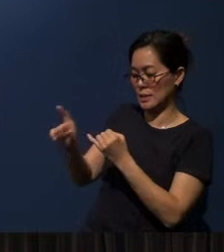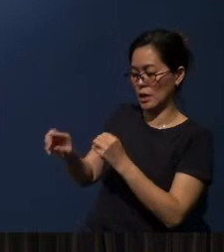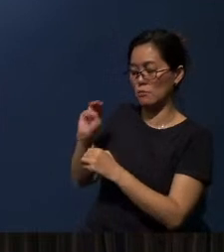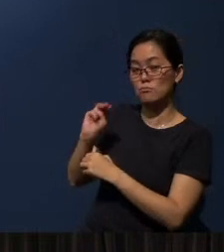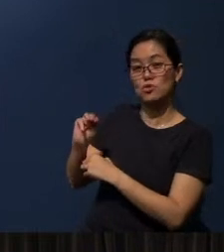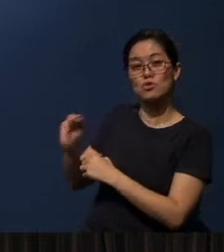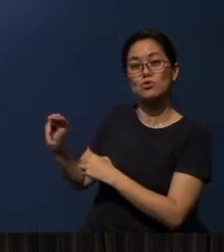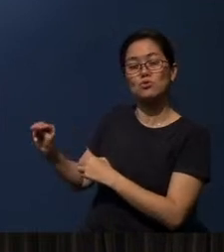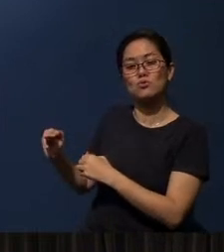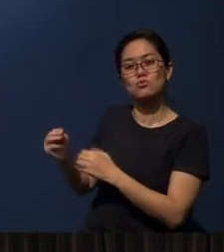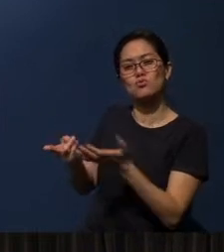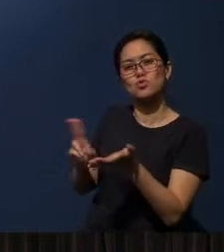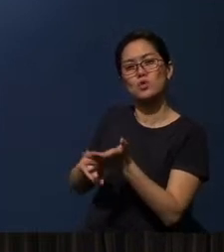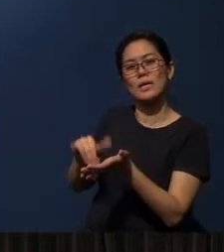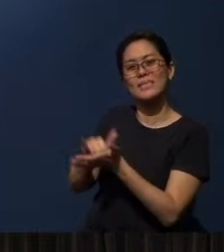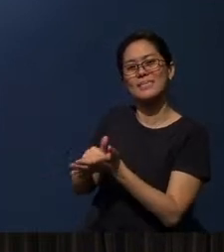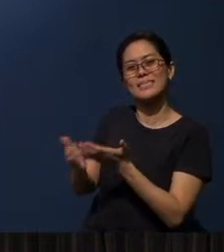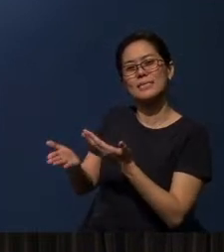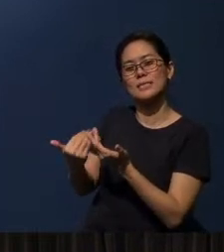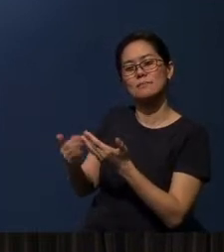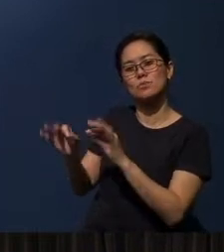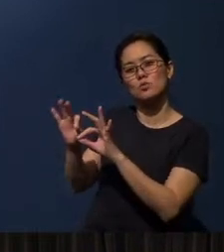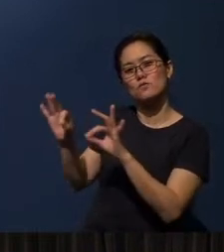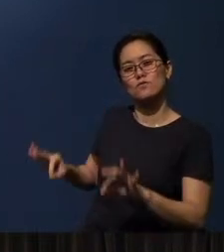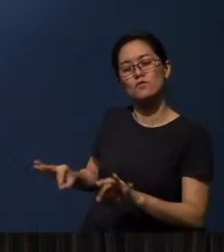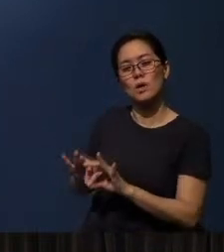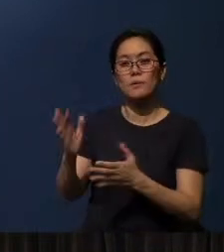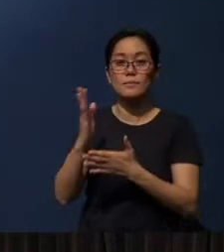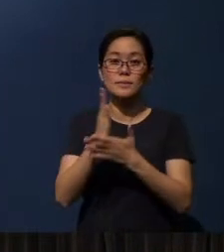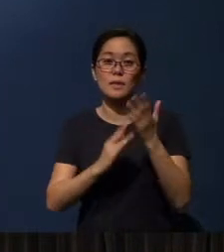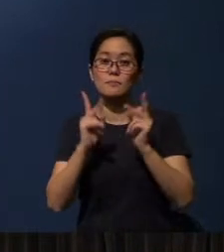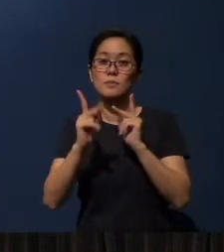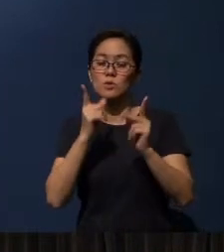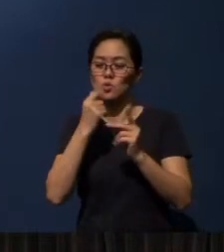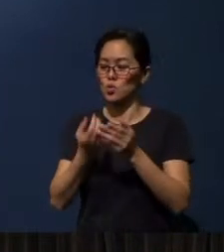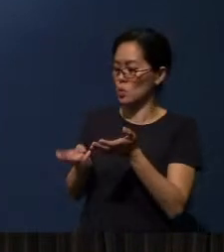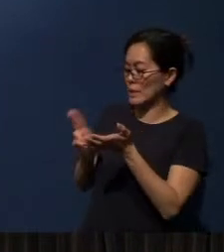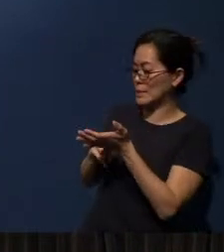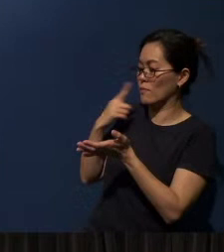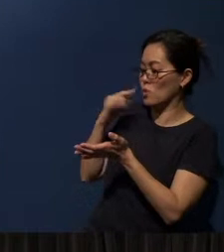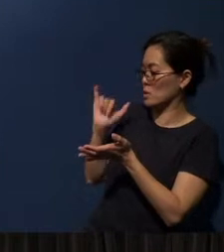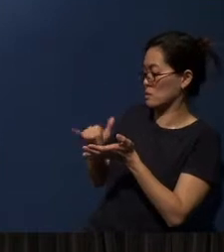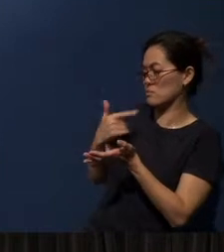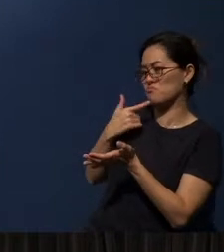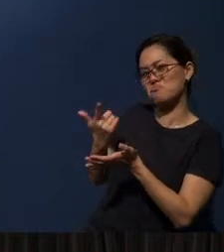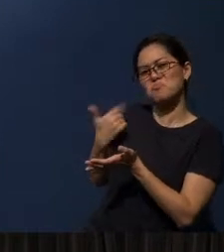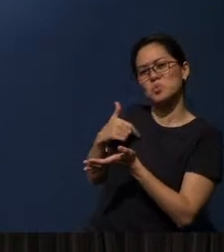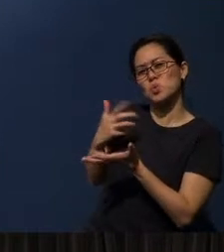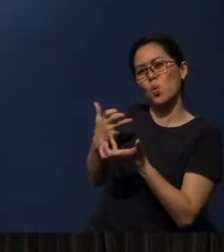and just by signing this simple form to us. Some of the people who sign up for this, may say, you know, "We want to be sent.